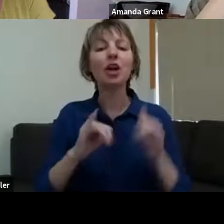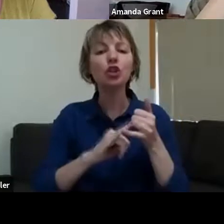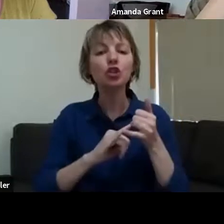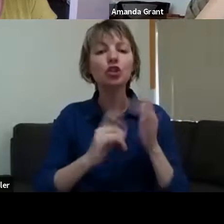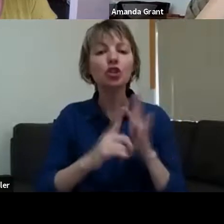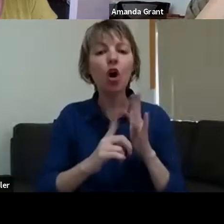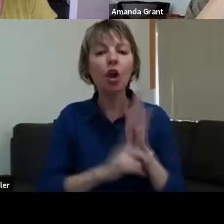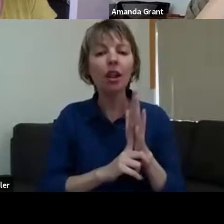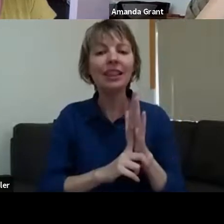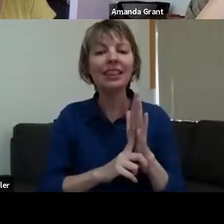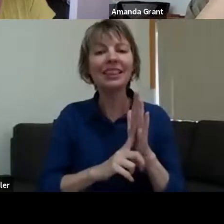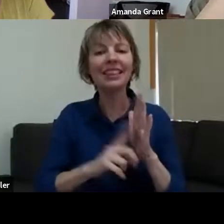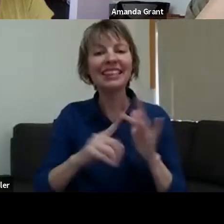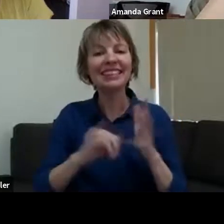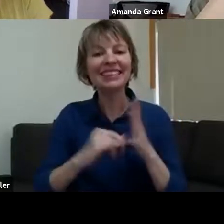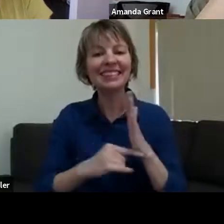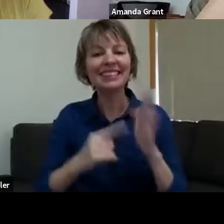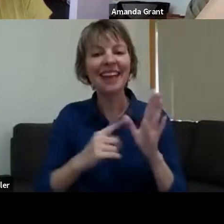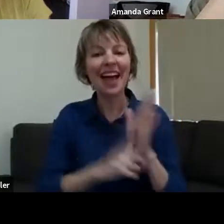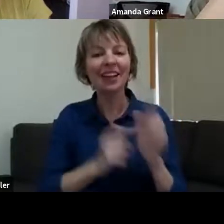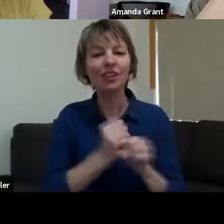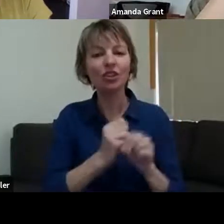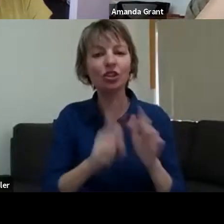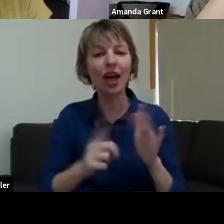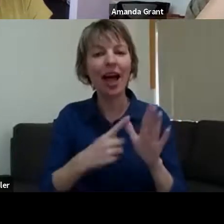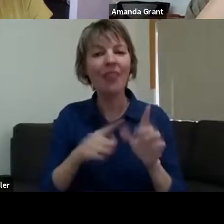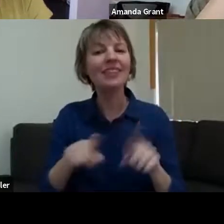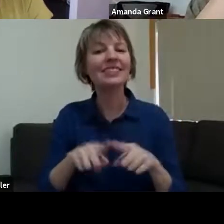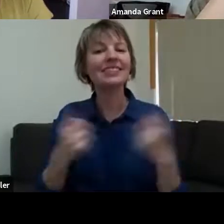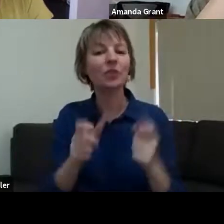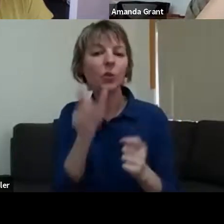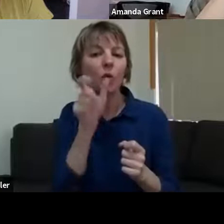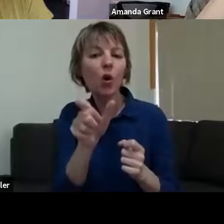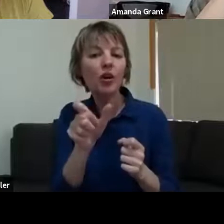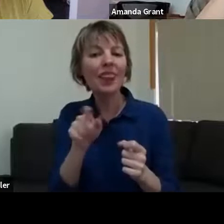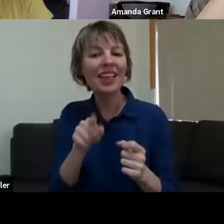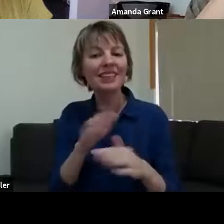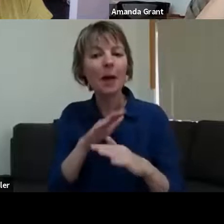about the impact, or the grief and the loss and that emotion that you